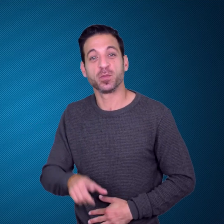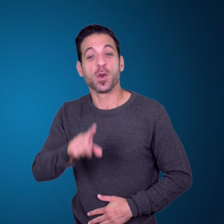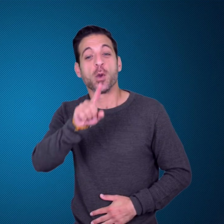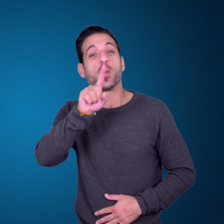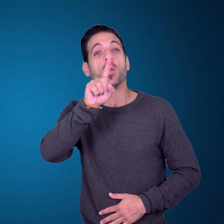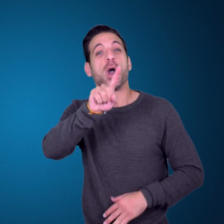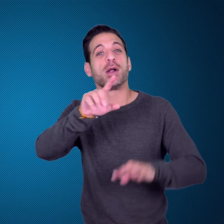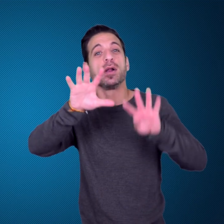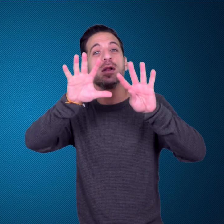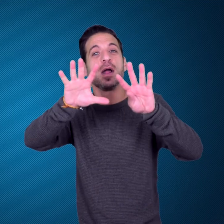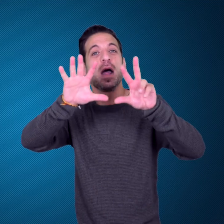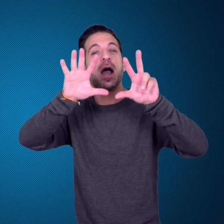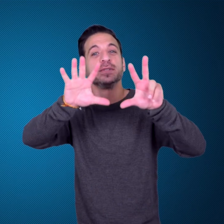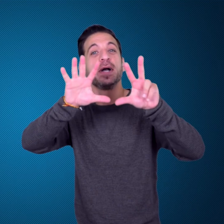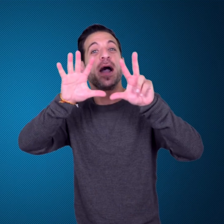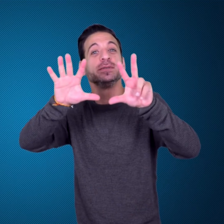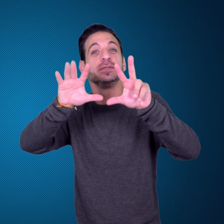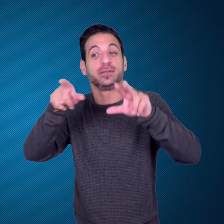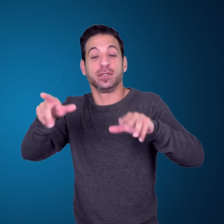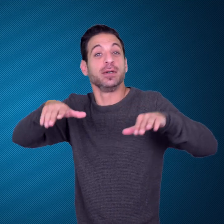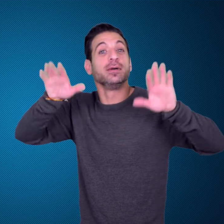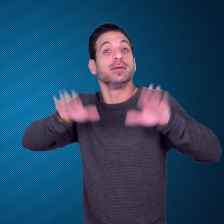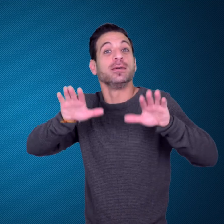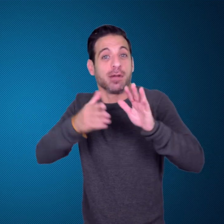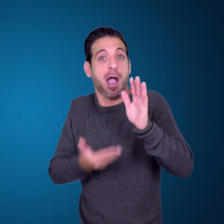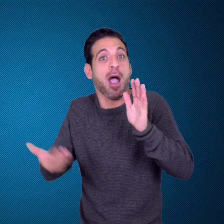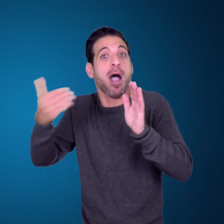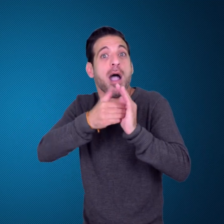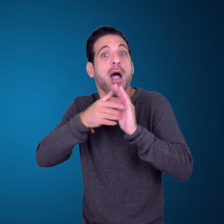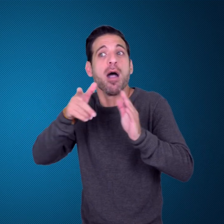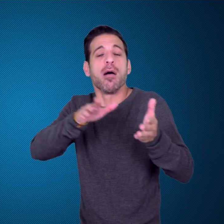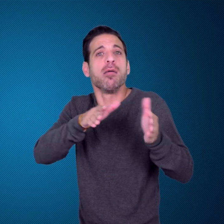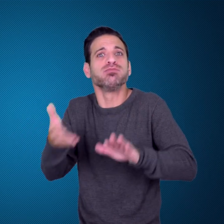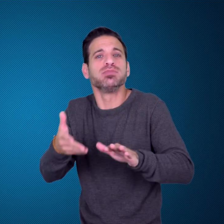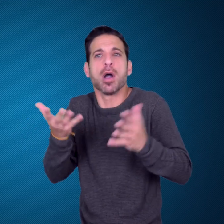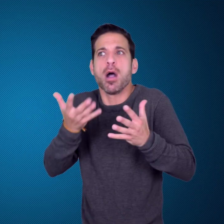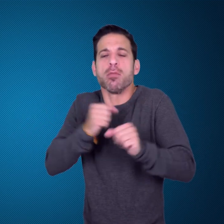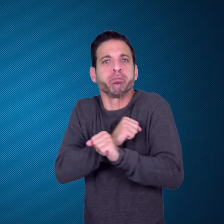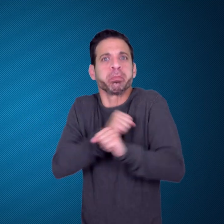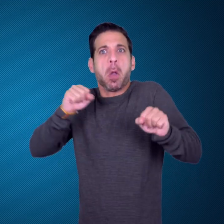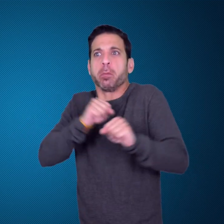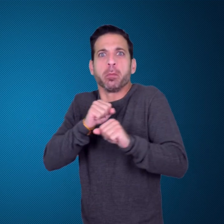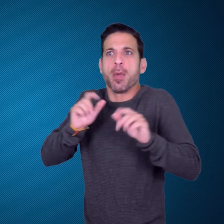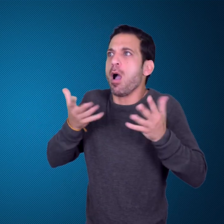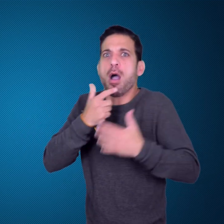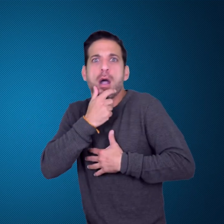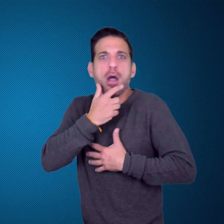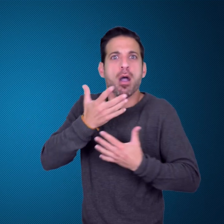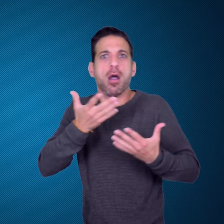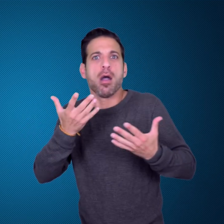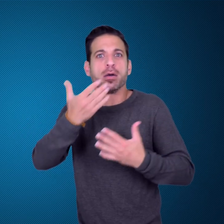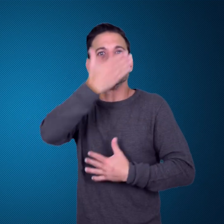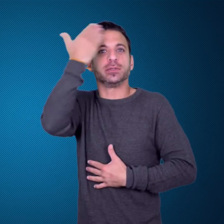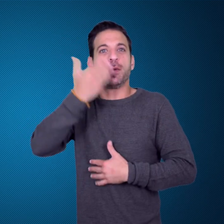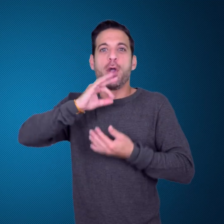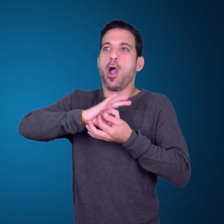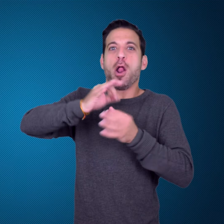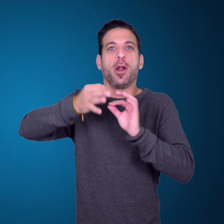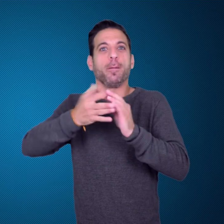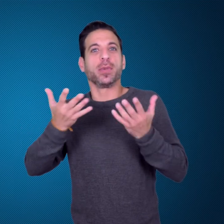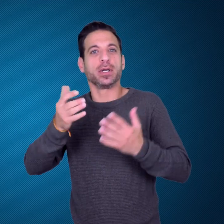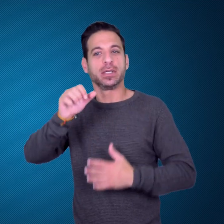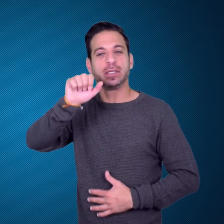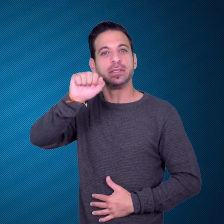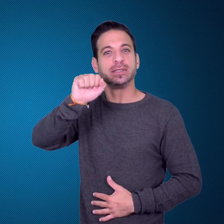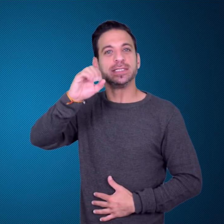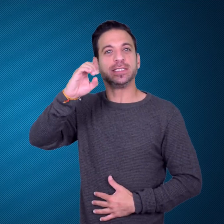In 1988, birds were again killed at the Summer Olympics